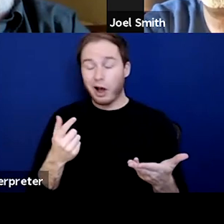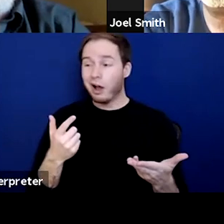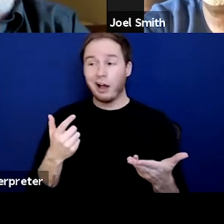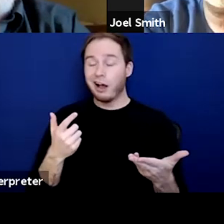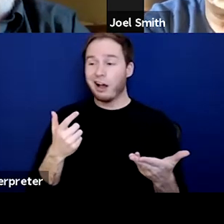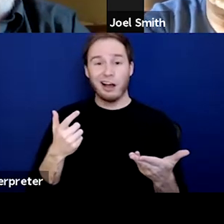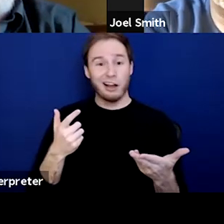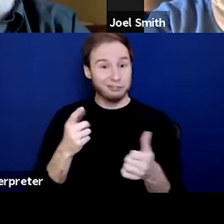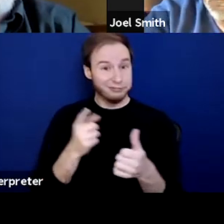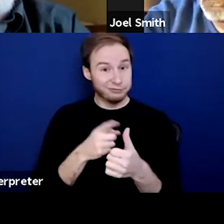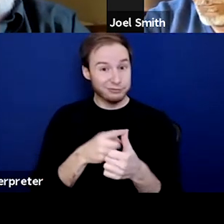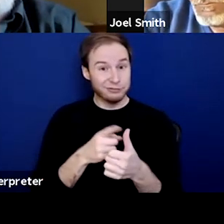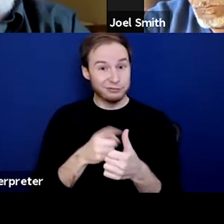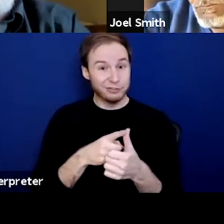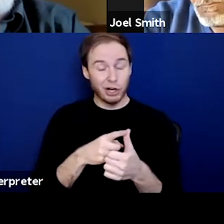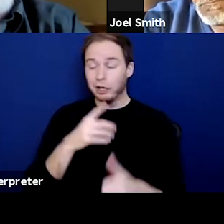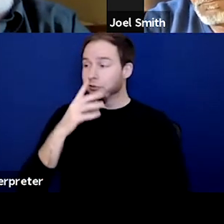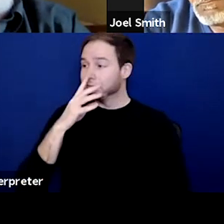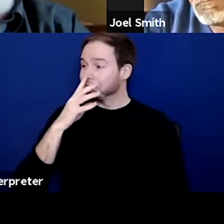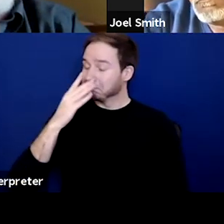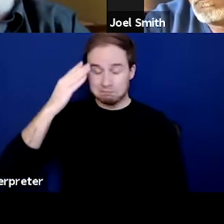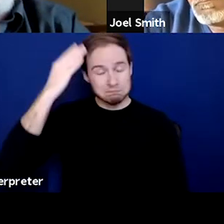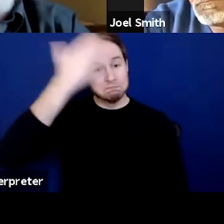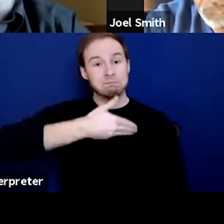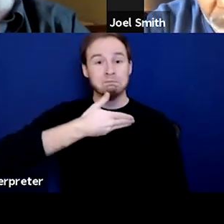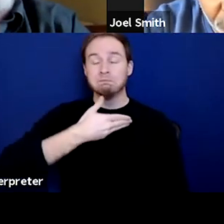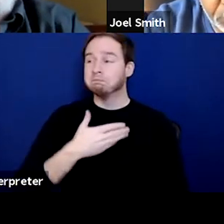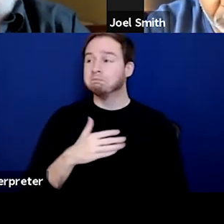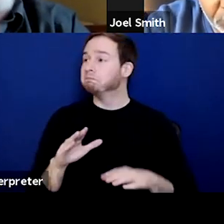first, totally ignorant and unaware that that's even happening to us.